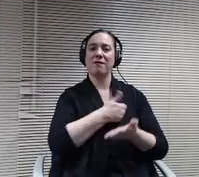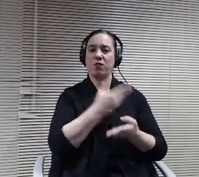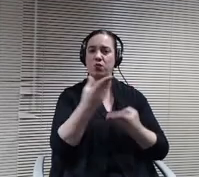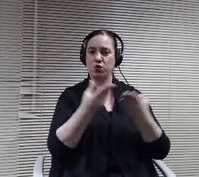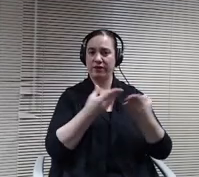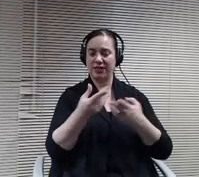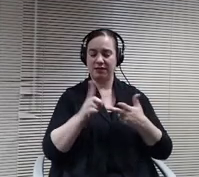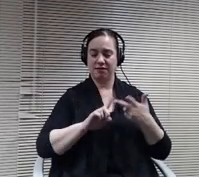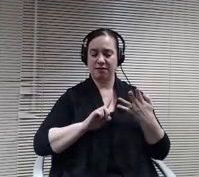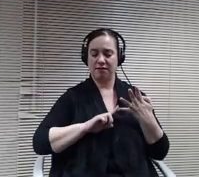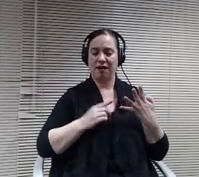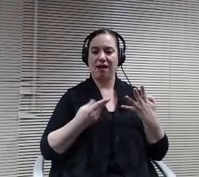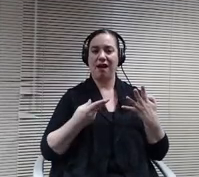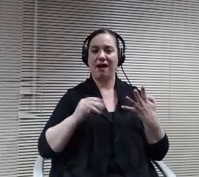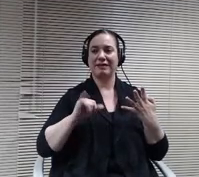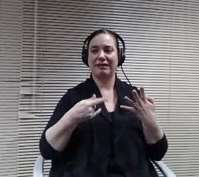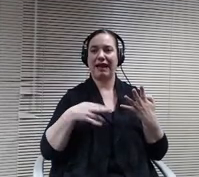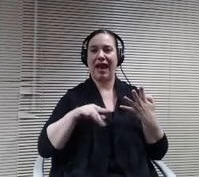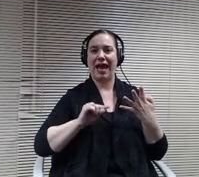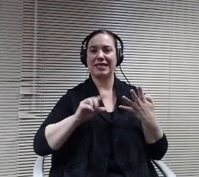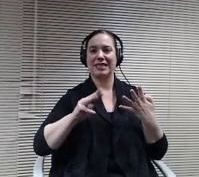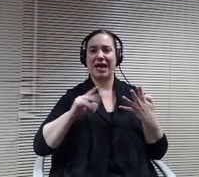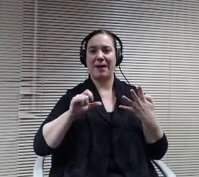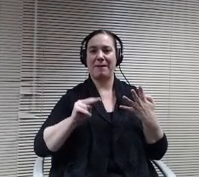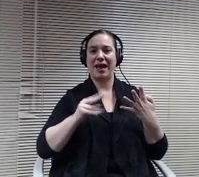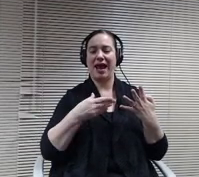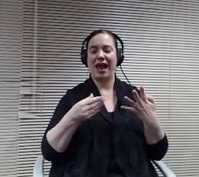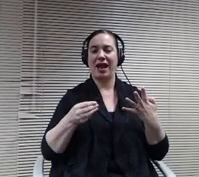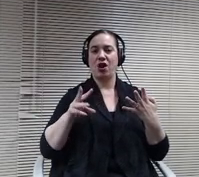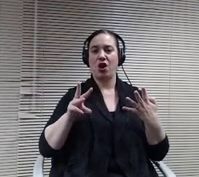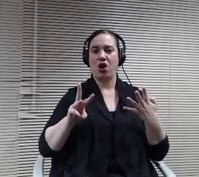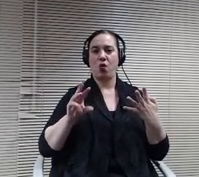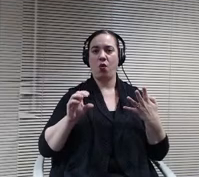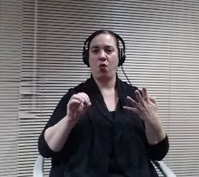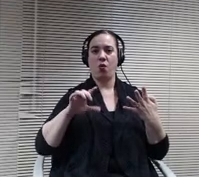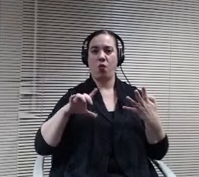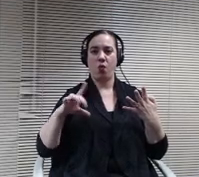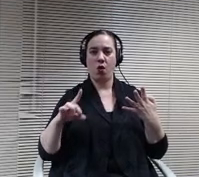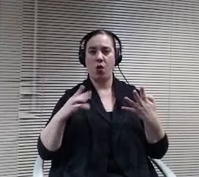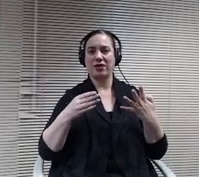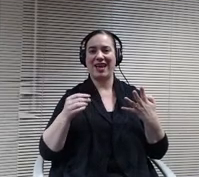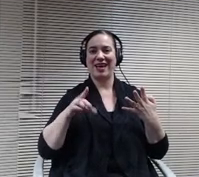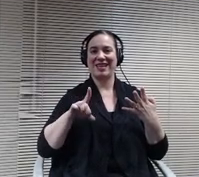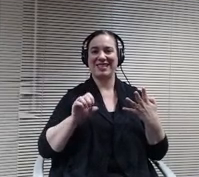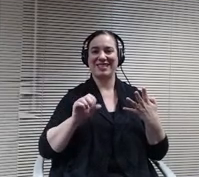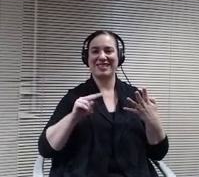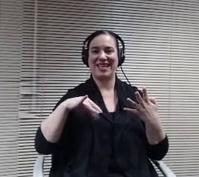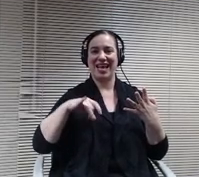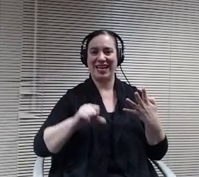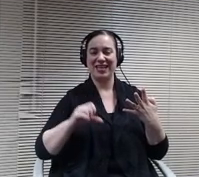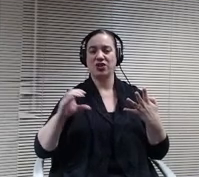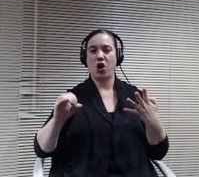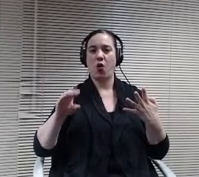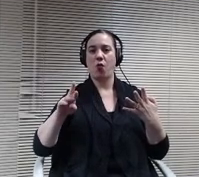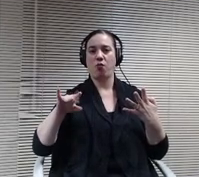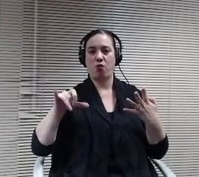And then Mr. Dennis O'Brien, who does some legal work for us, as well as represents the board at the table for teacher